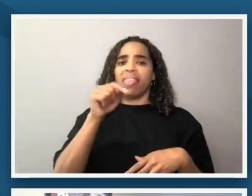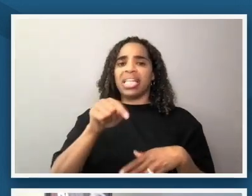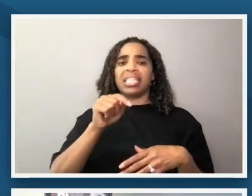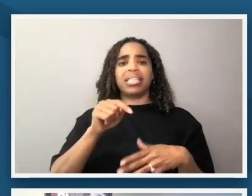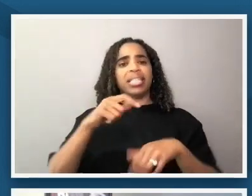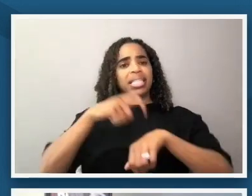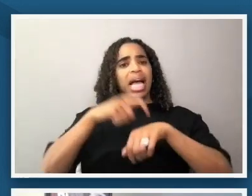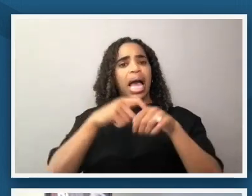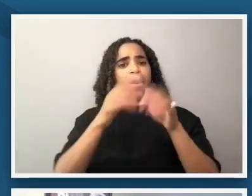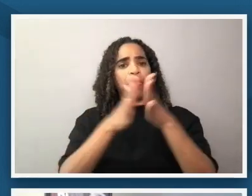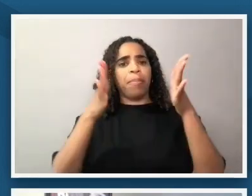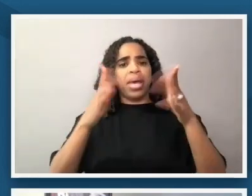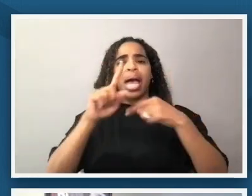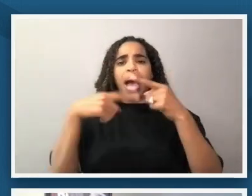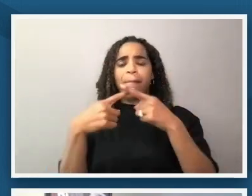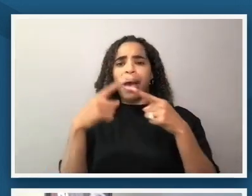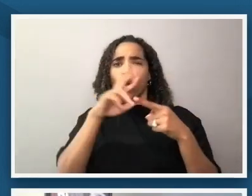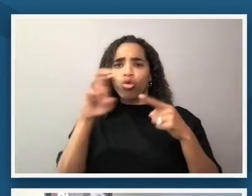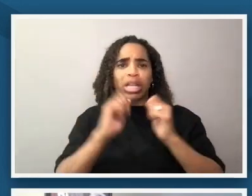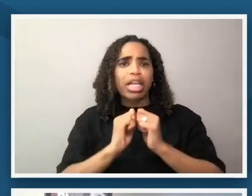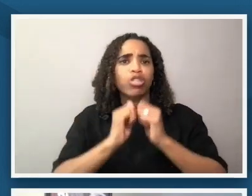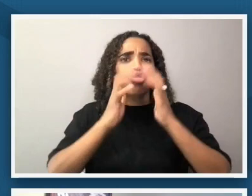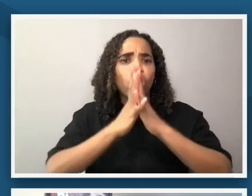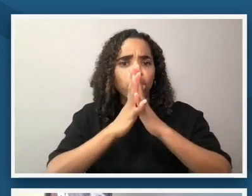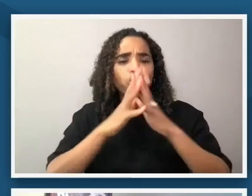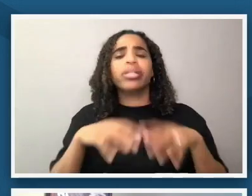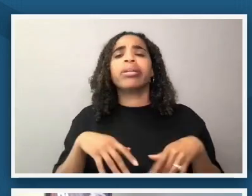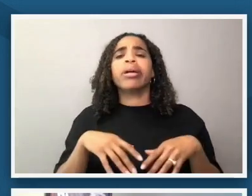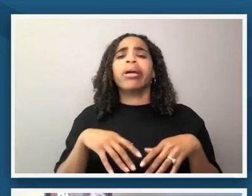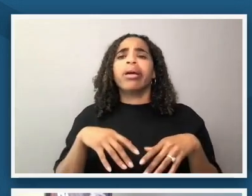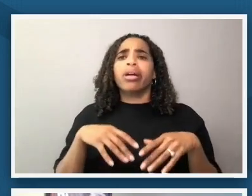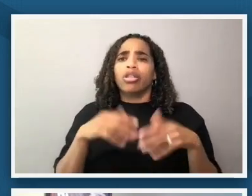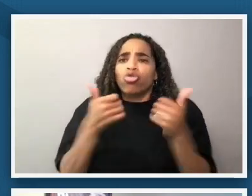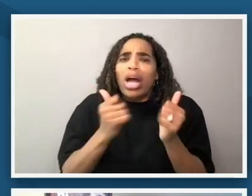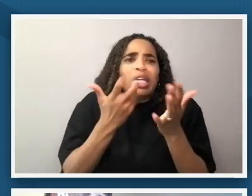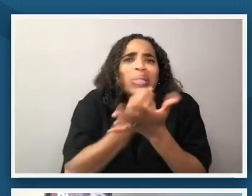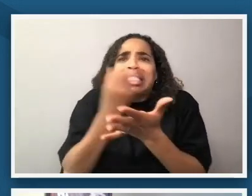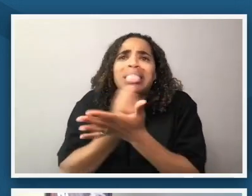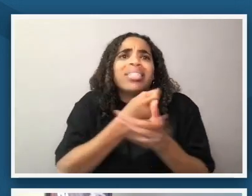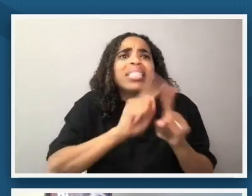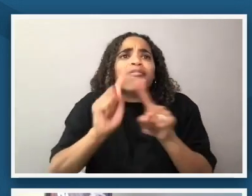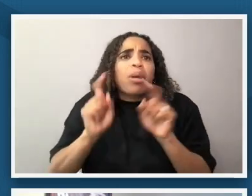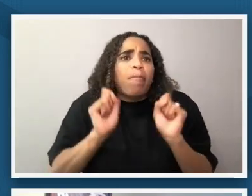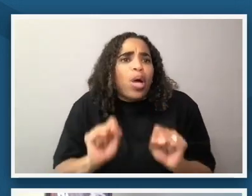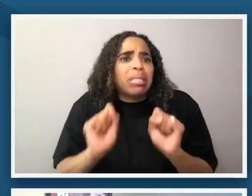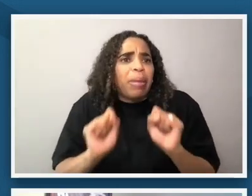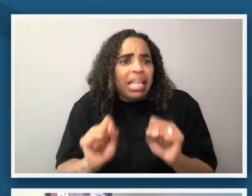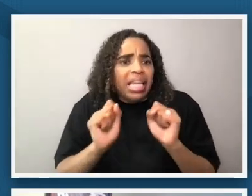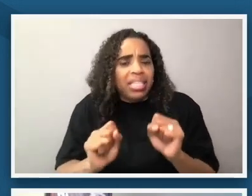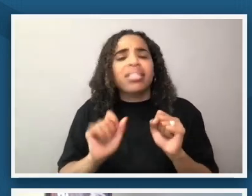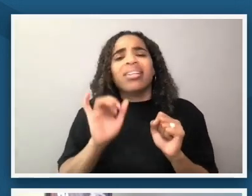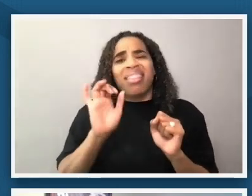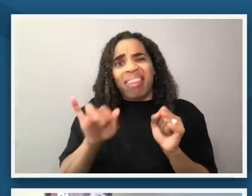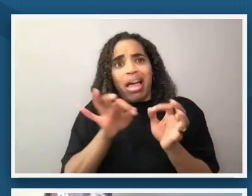of possibility that was deferred we're now going to